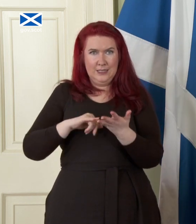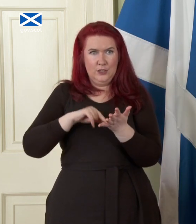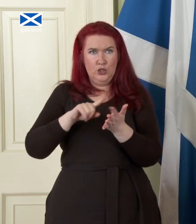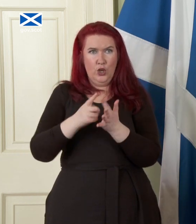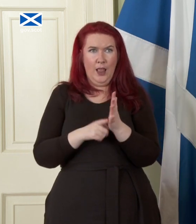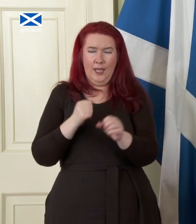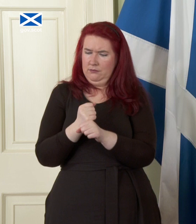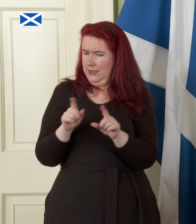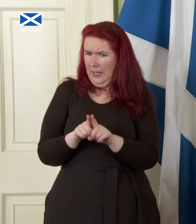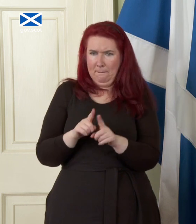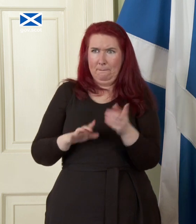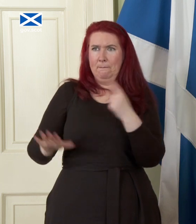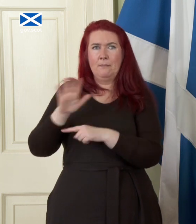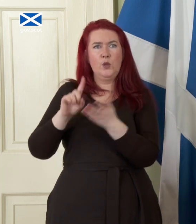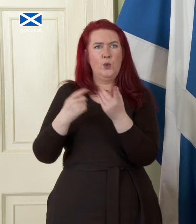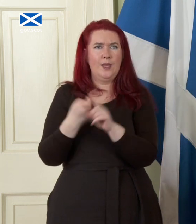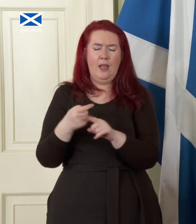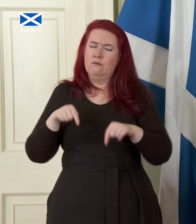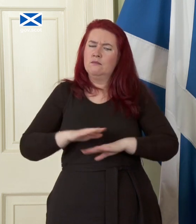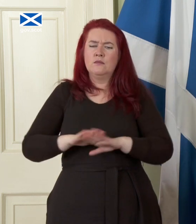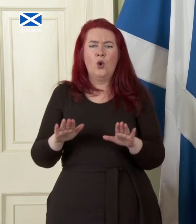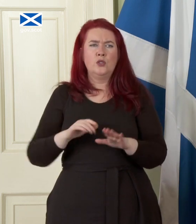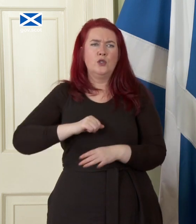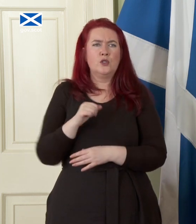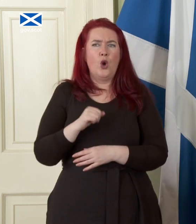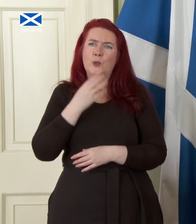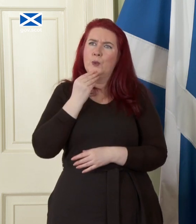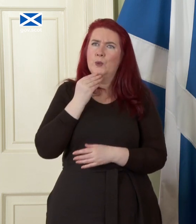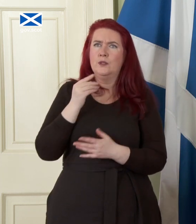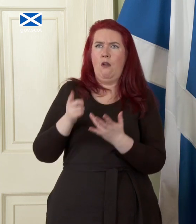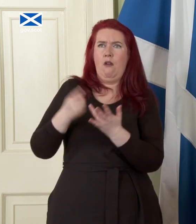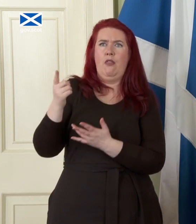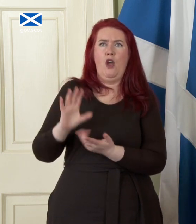of the UK this is not would not be Scotland using another country's currency. It would be